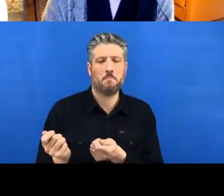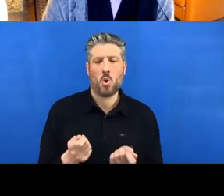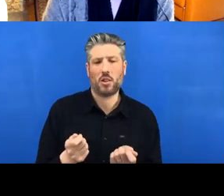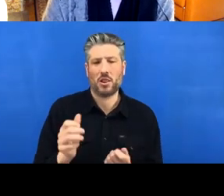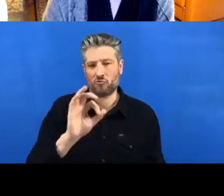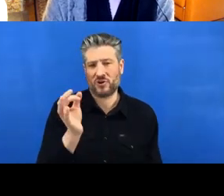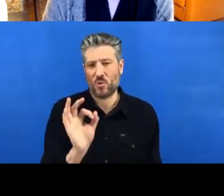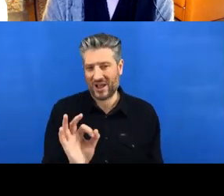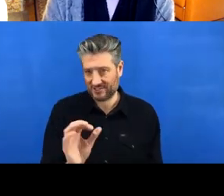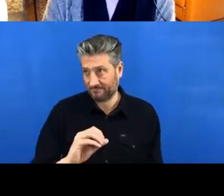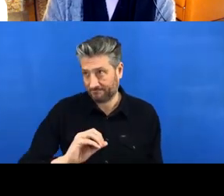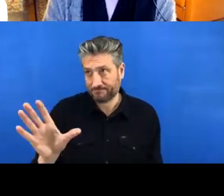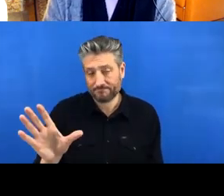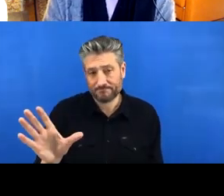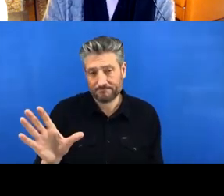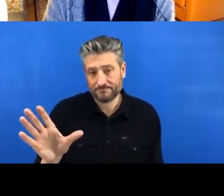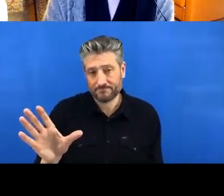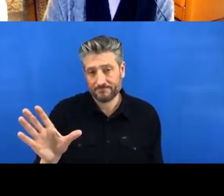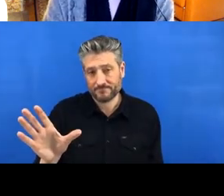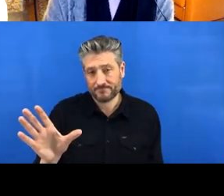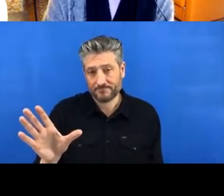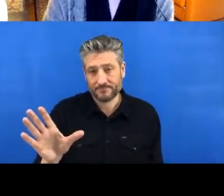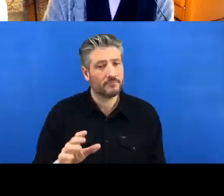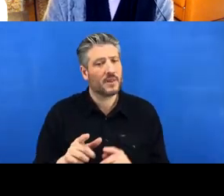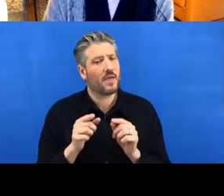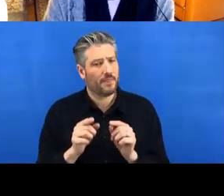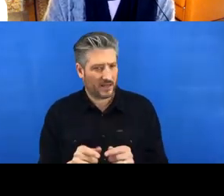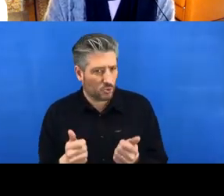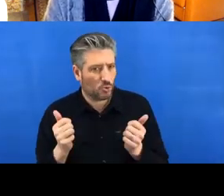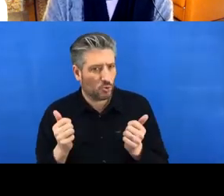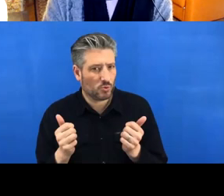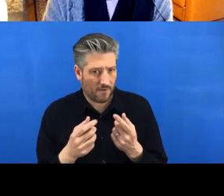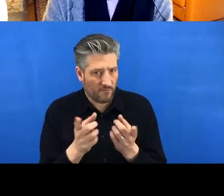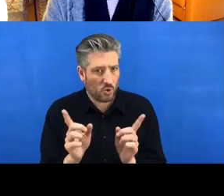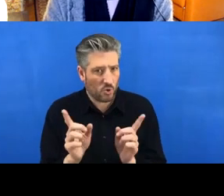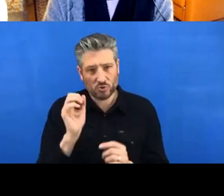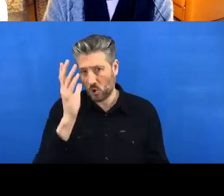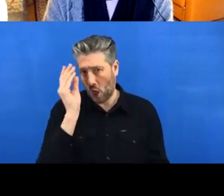Yeah and it's a good thing to do to learn how to- well, learn how other people code, right? So you can- there's loads of code that's freely